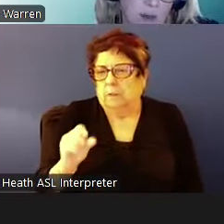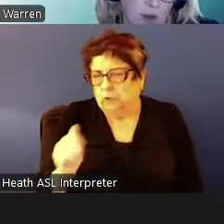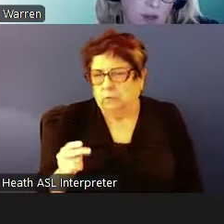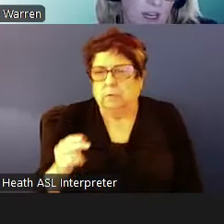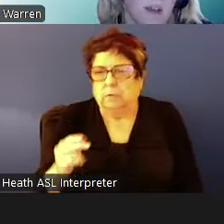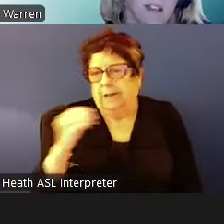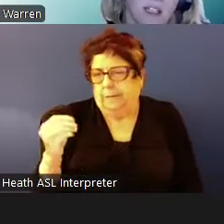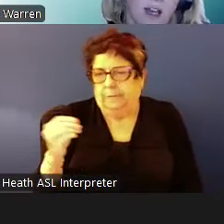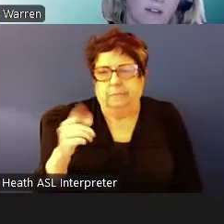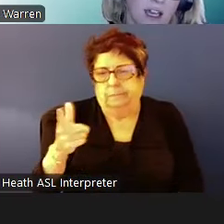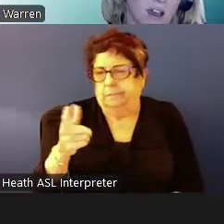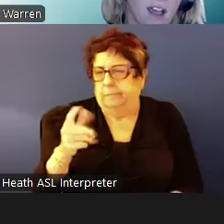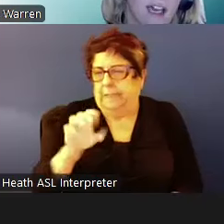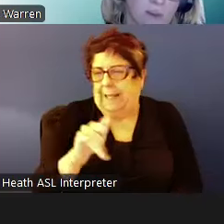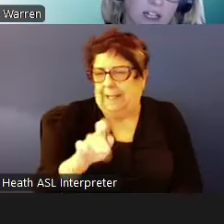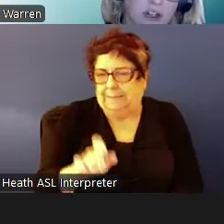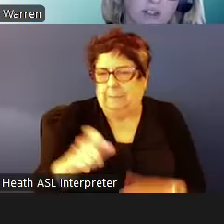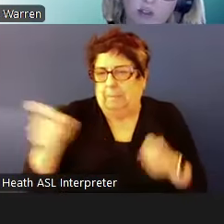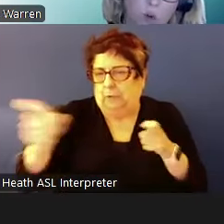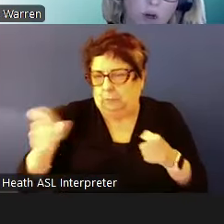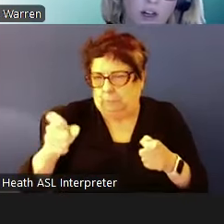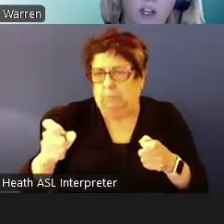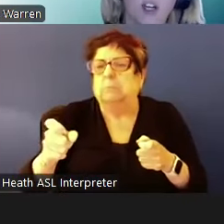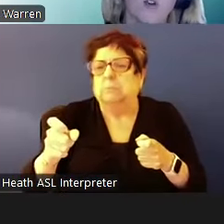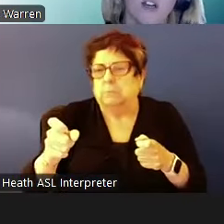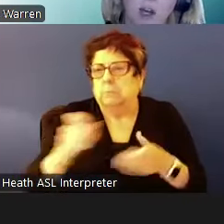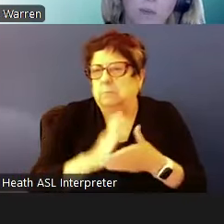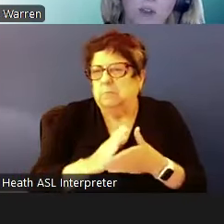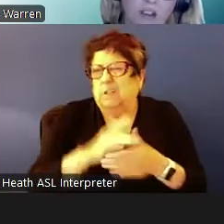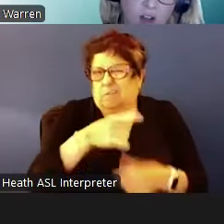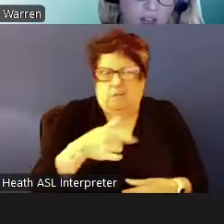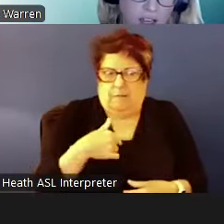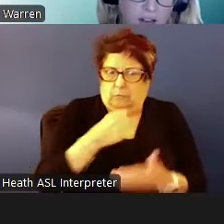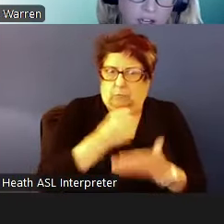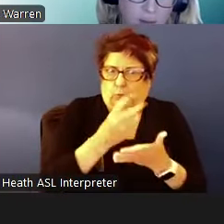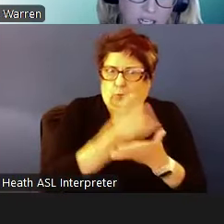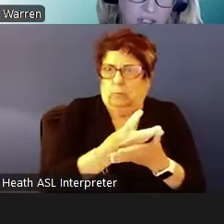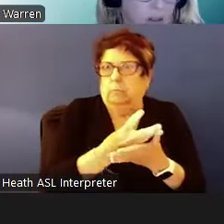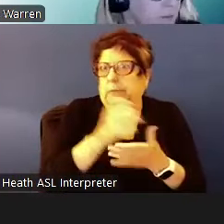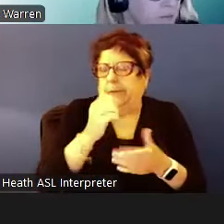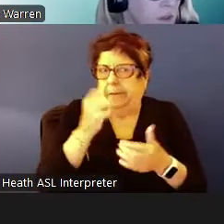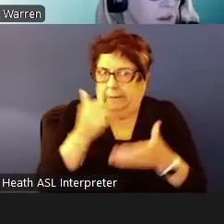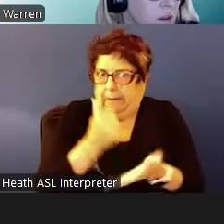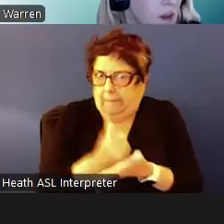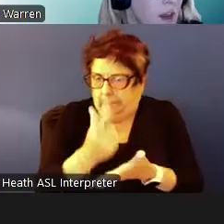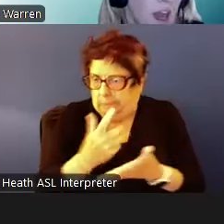component. We have a case manager or social worker that can help you gather the documentation.